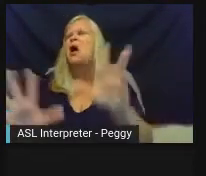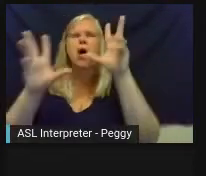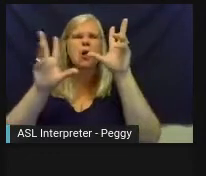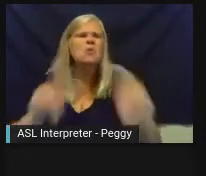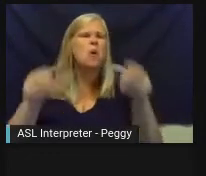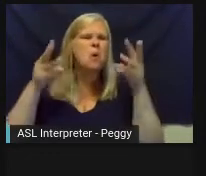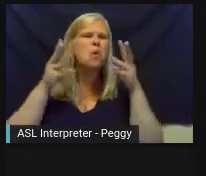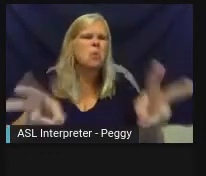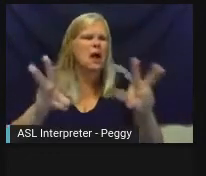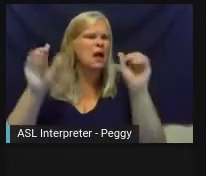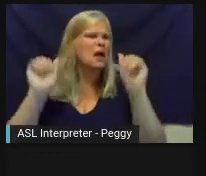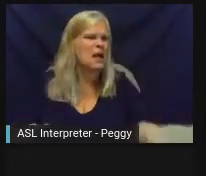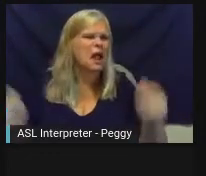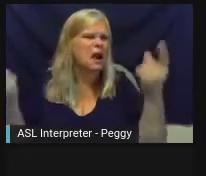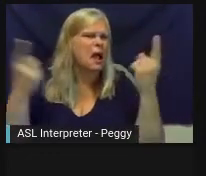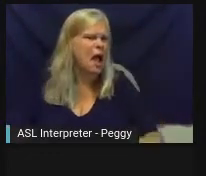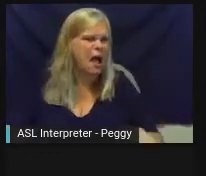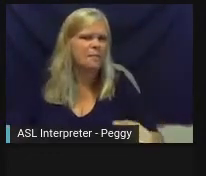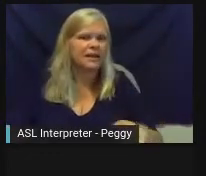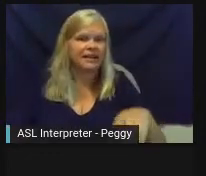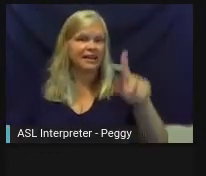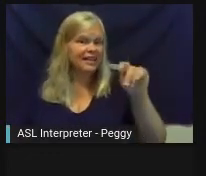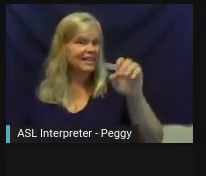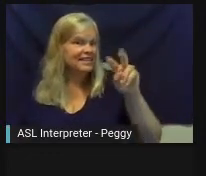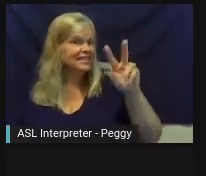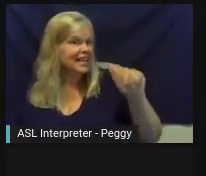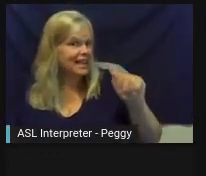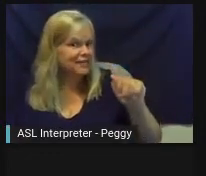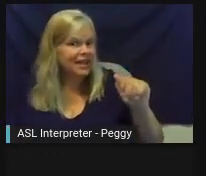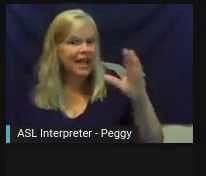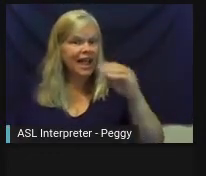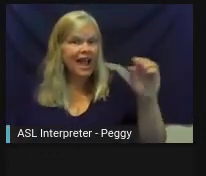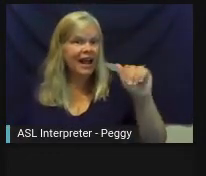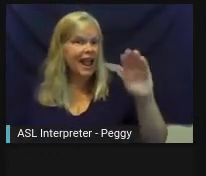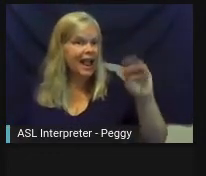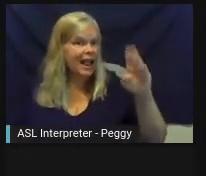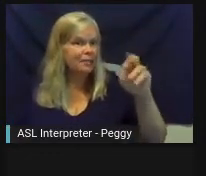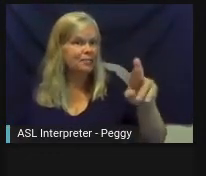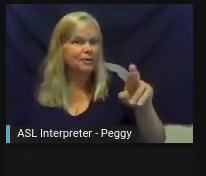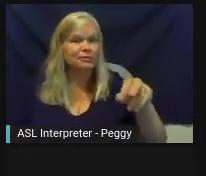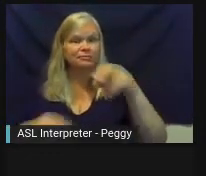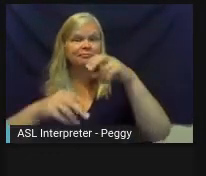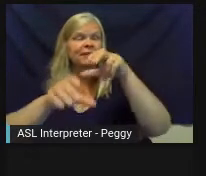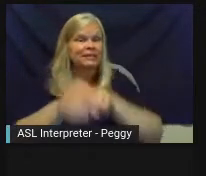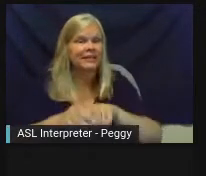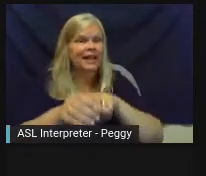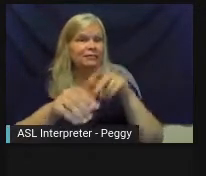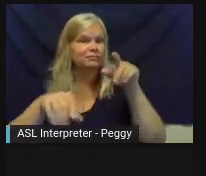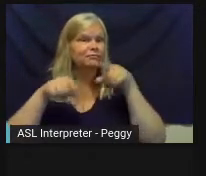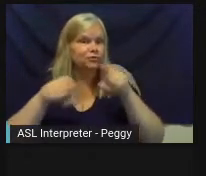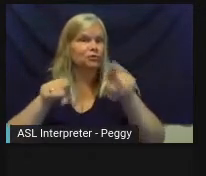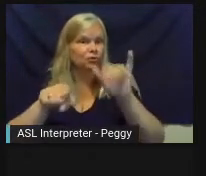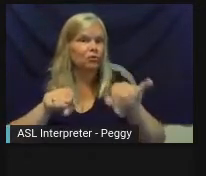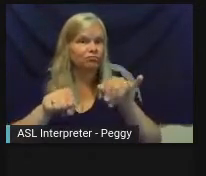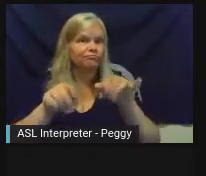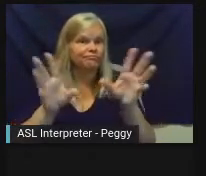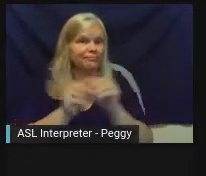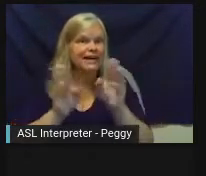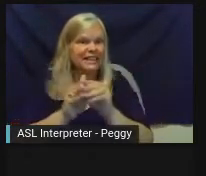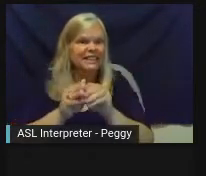There's no way we're going to be able to do it. Teva was in that meeting. Teva was in several of those meetings. But, truly, as our community continued to evolve and